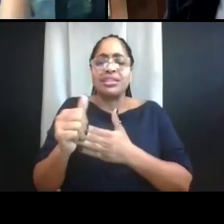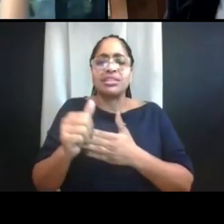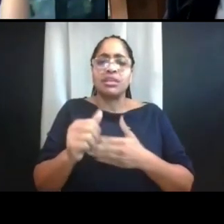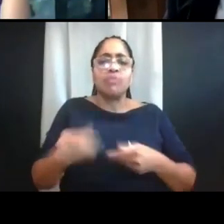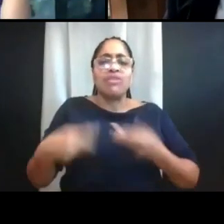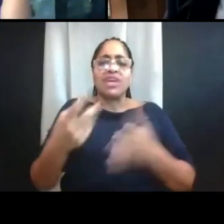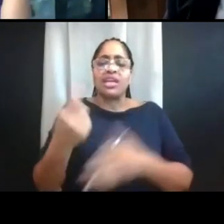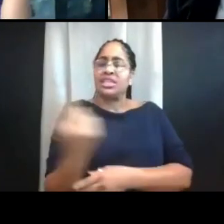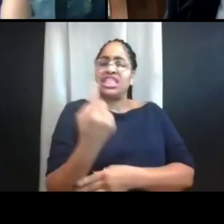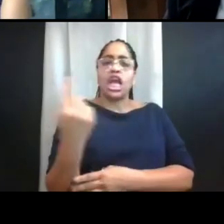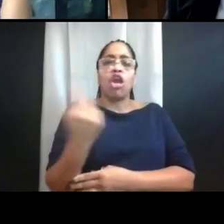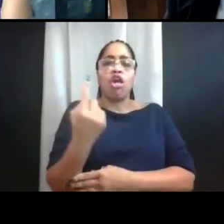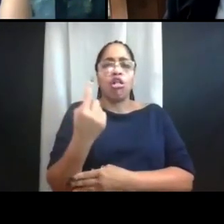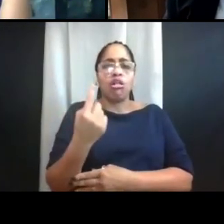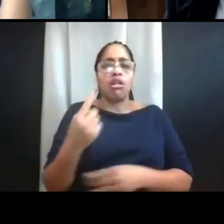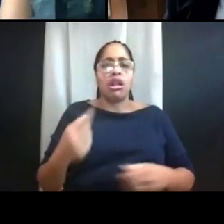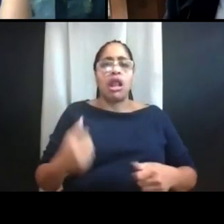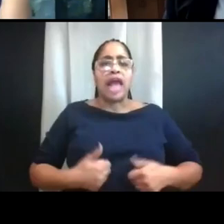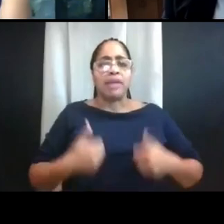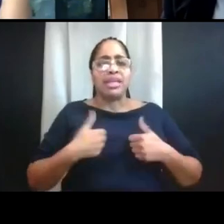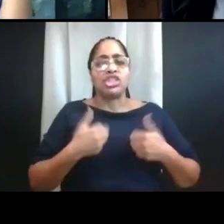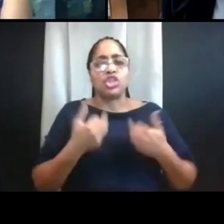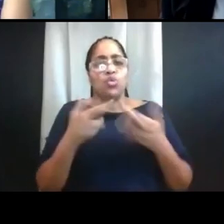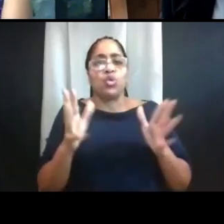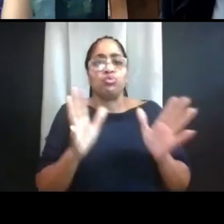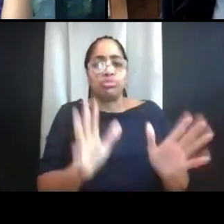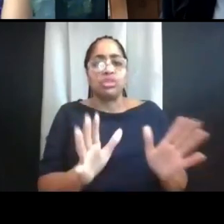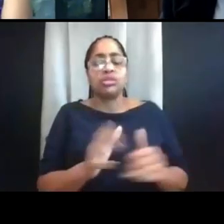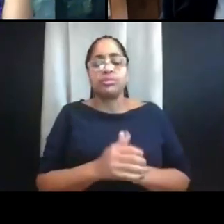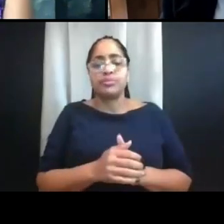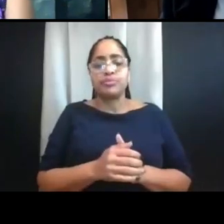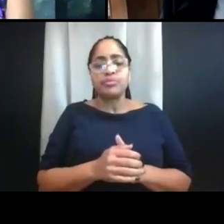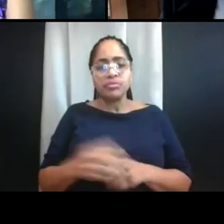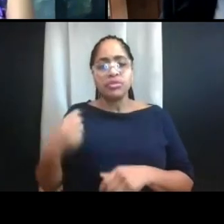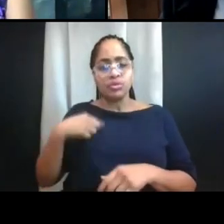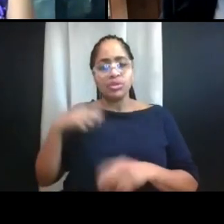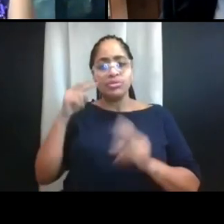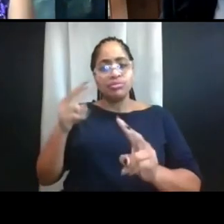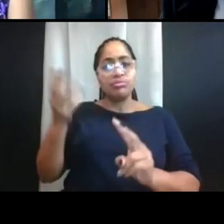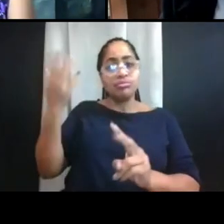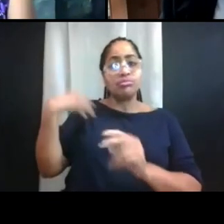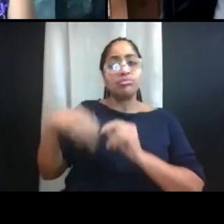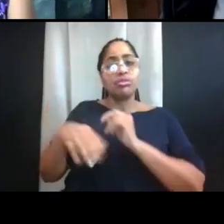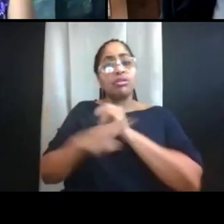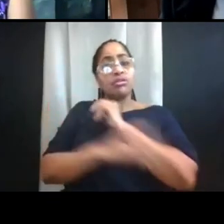as many of the cases that we found during the fall were roommate transmissions.